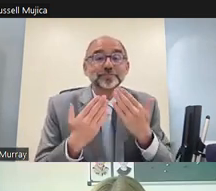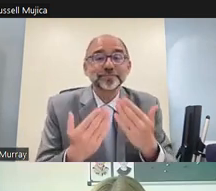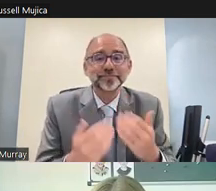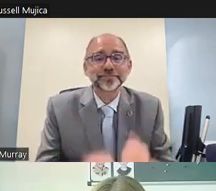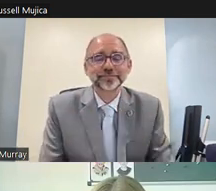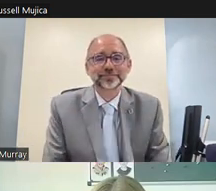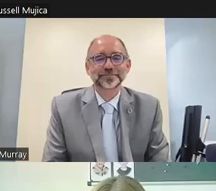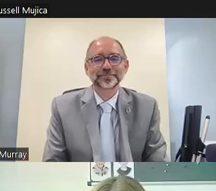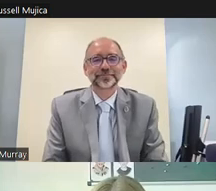thank you very much